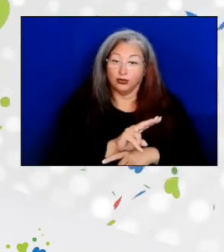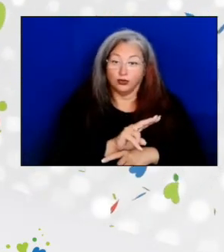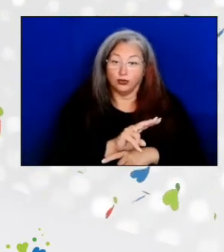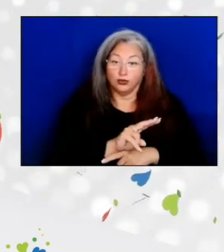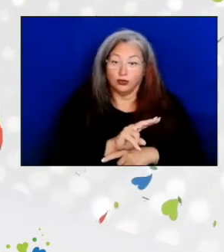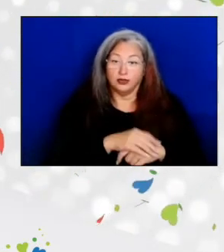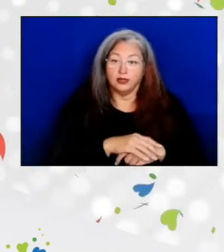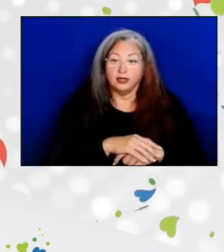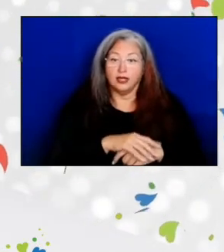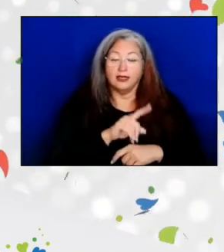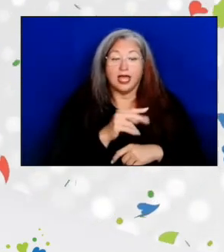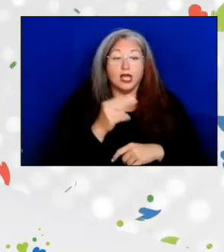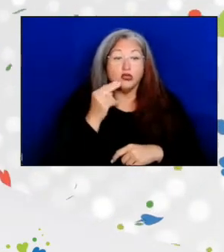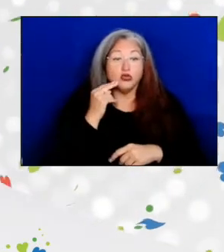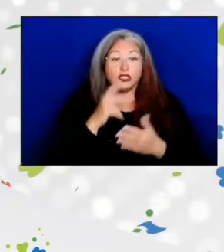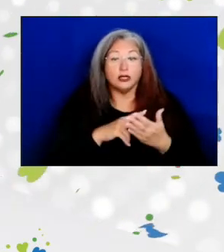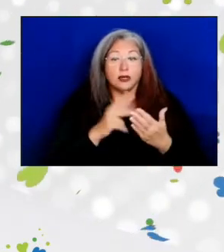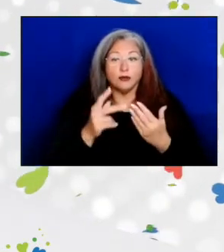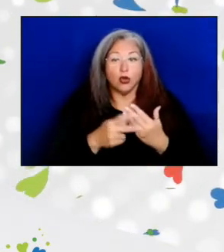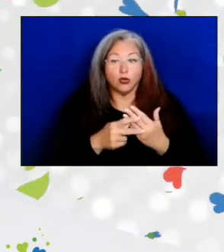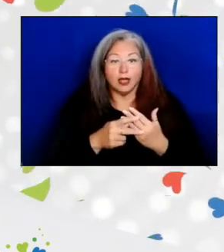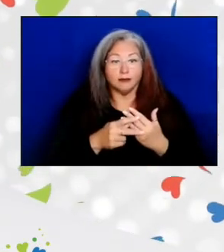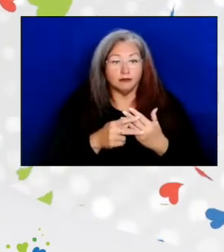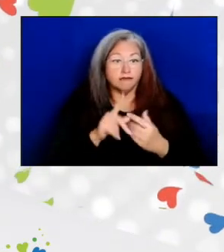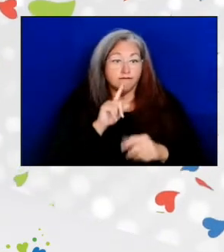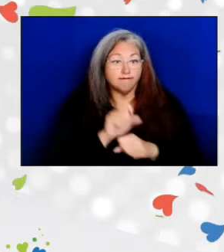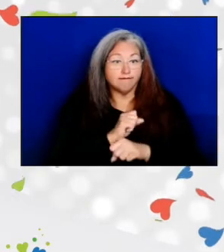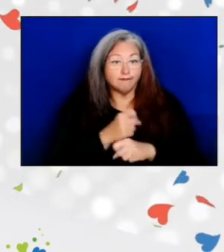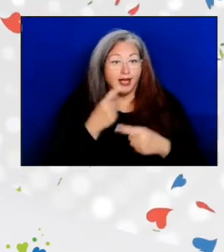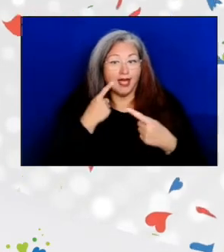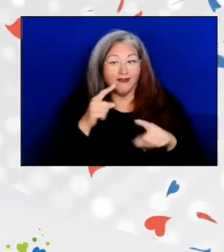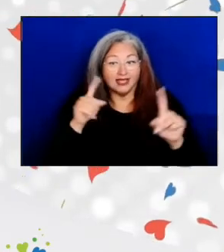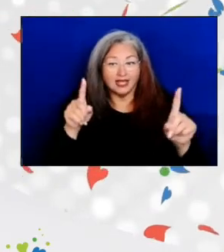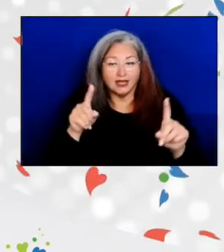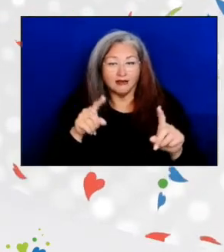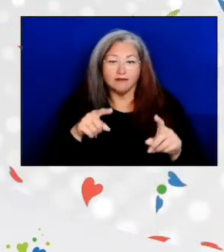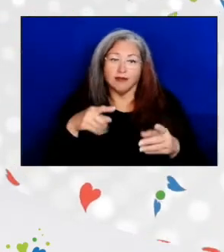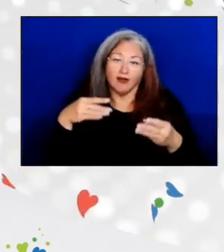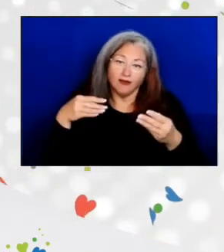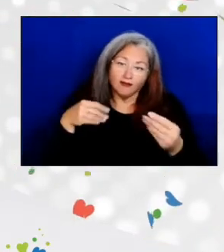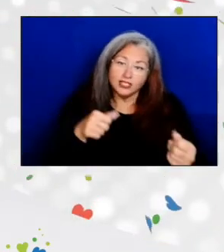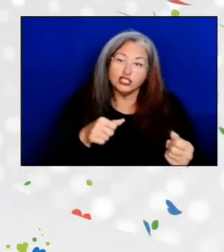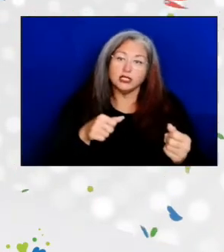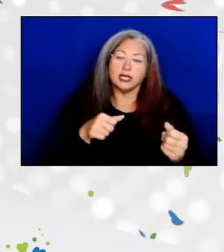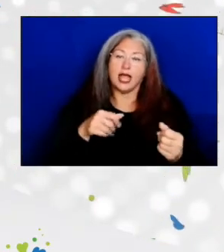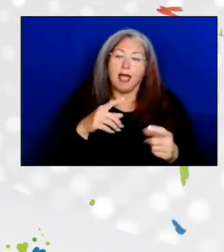that the nutrition program is effective. It is efficient, and it has positive effects